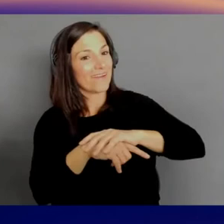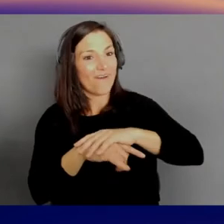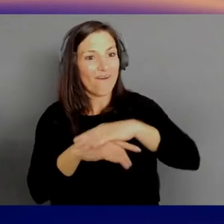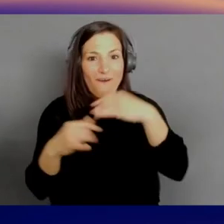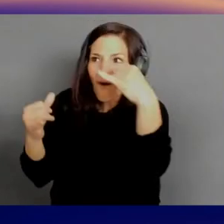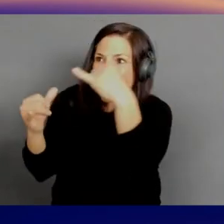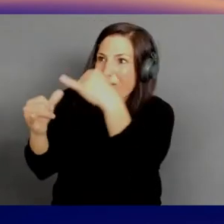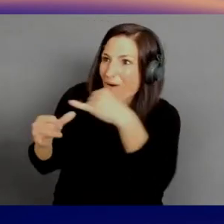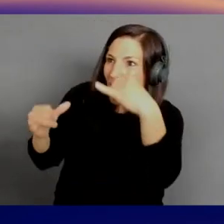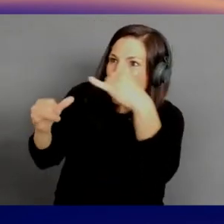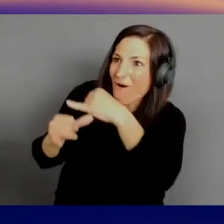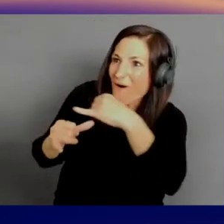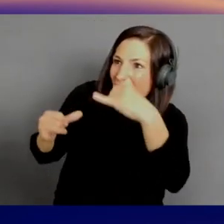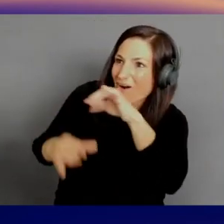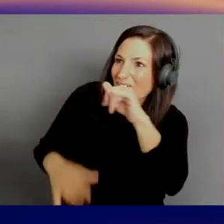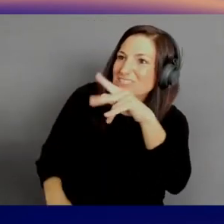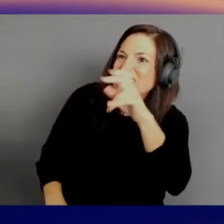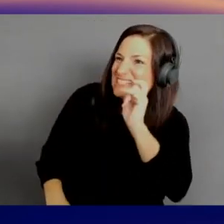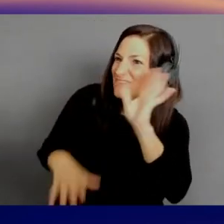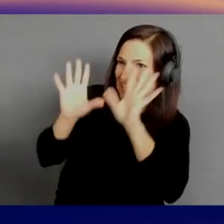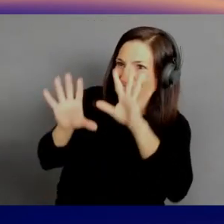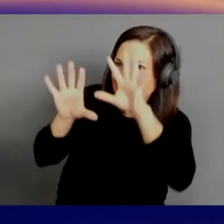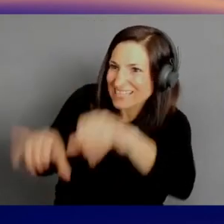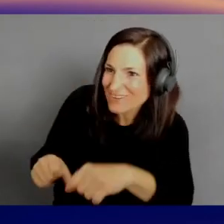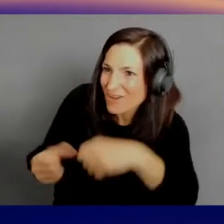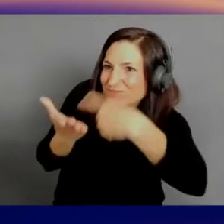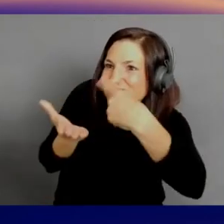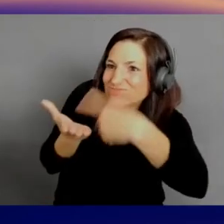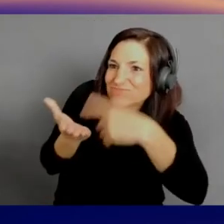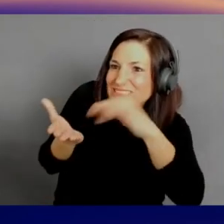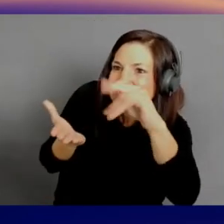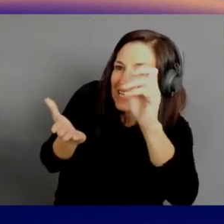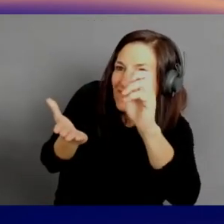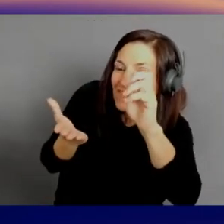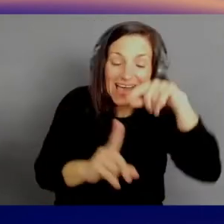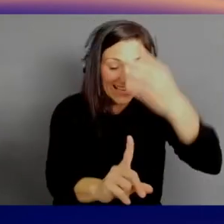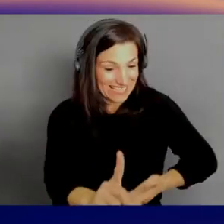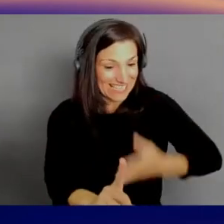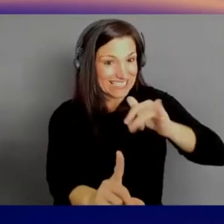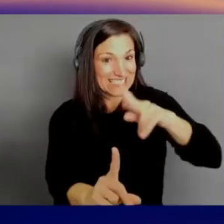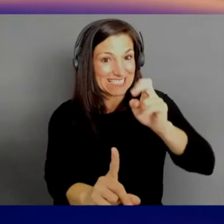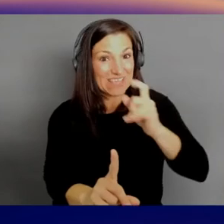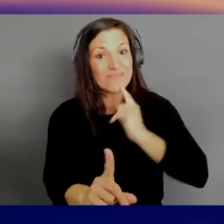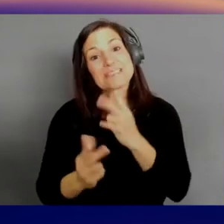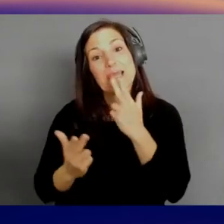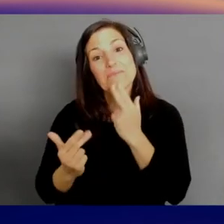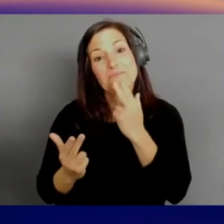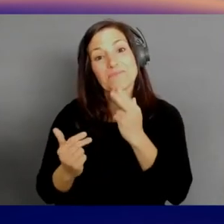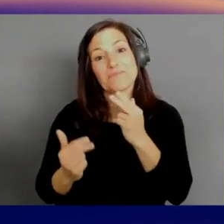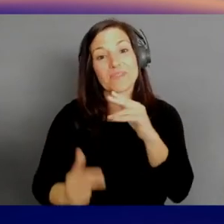This entire talk. Steve is a amateur astronomer, so. Oh, cool. All right. I actually have some connections to both of you two,